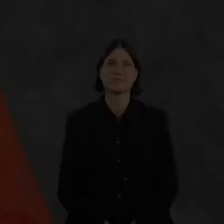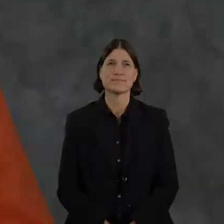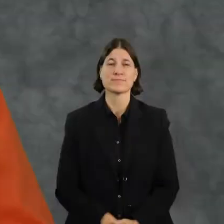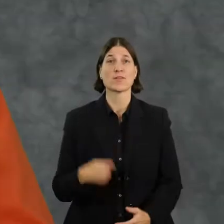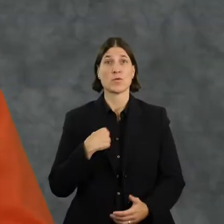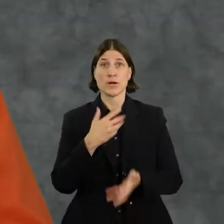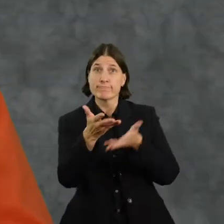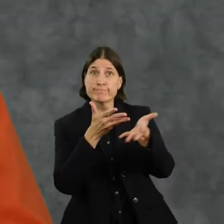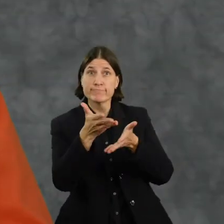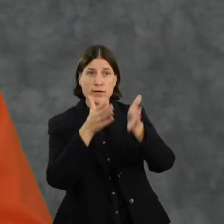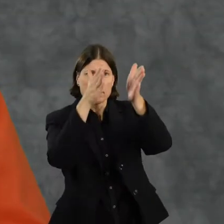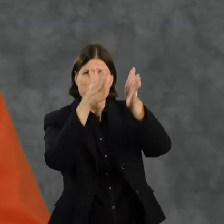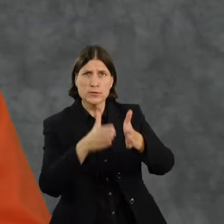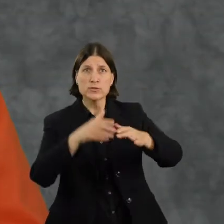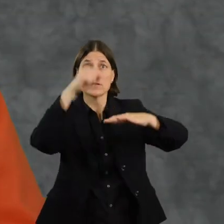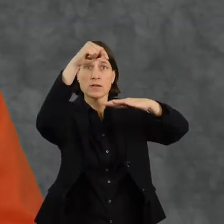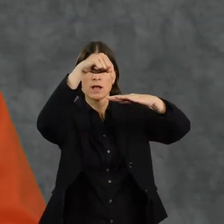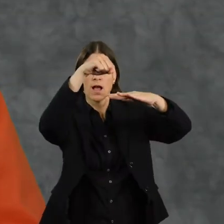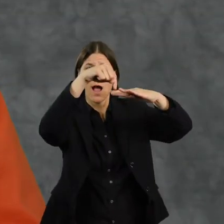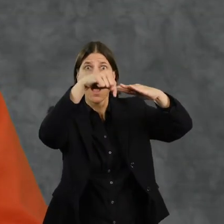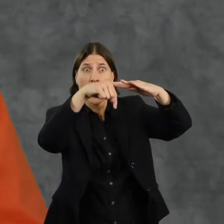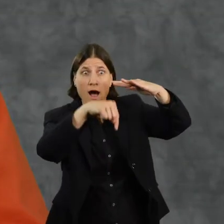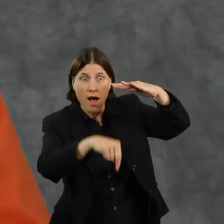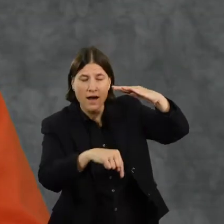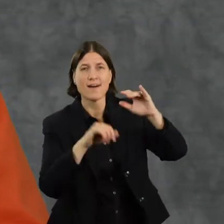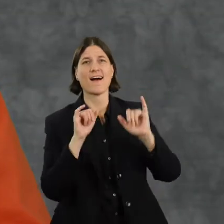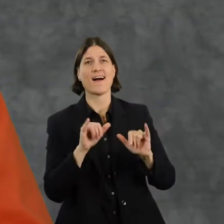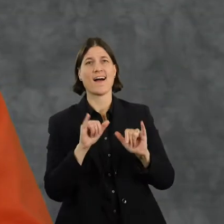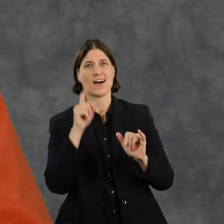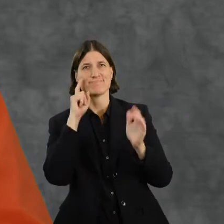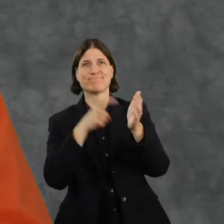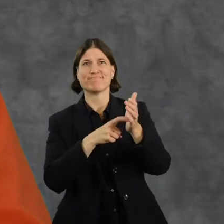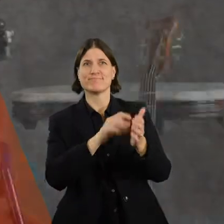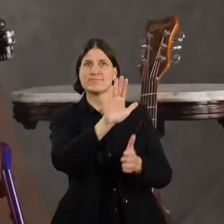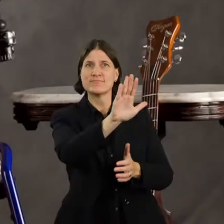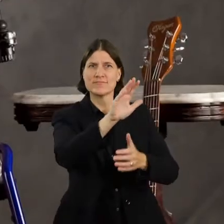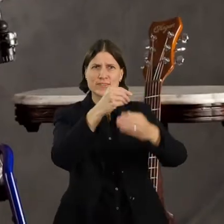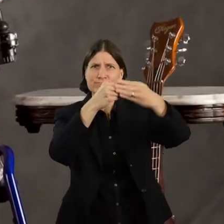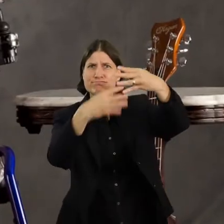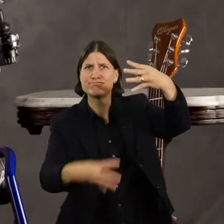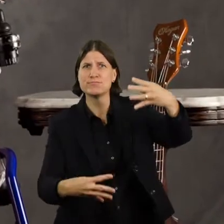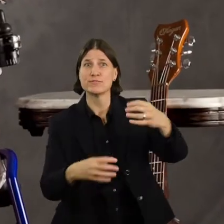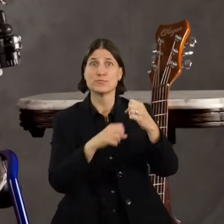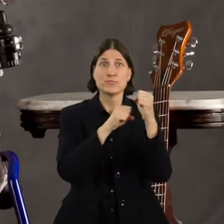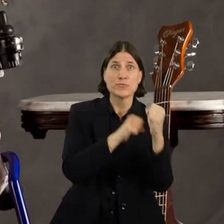When we get to know a person, we focus on the person’s many strengths, relationships,